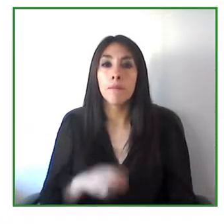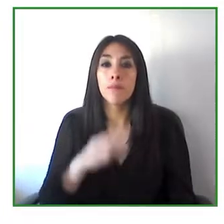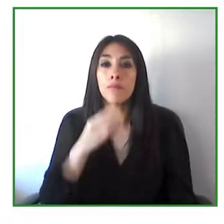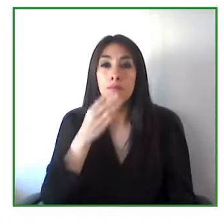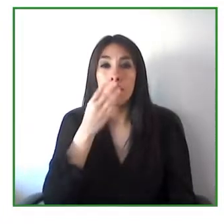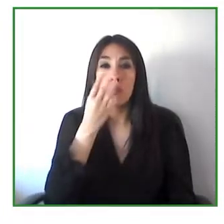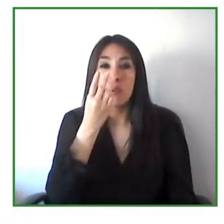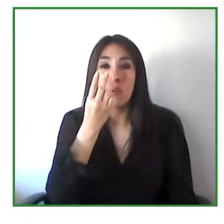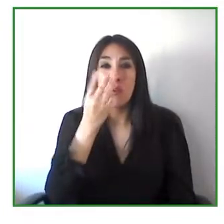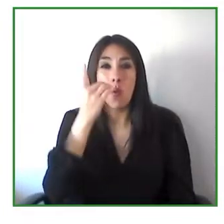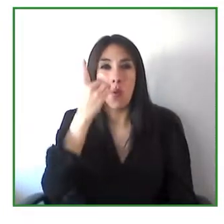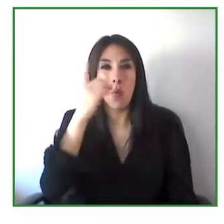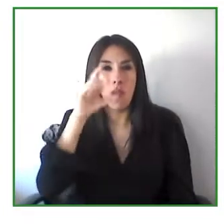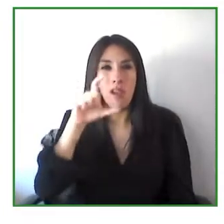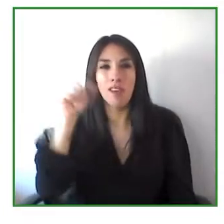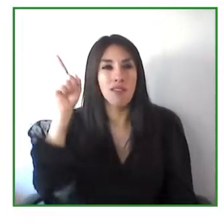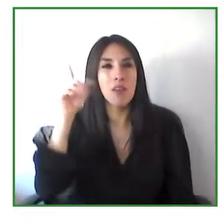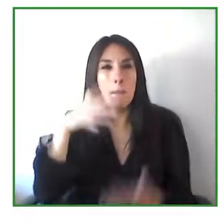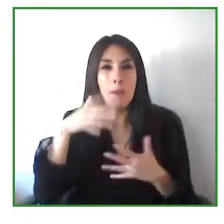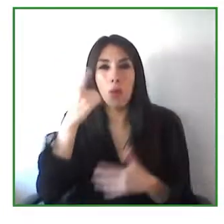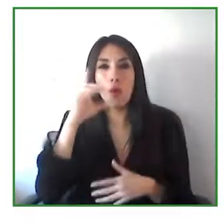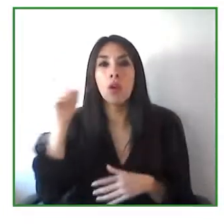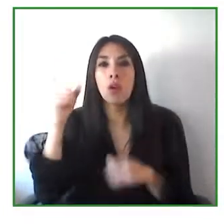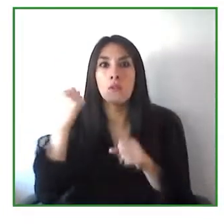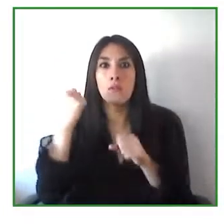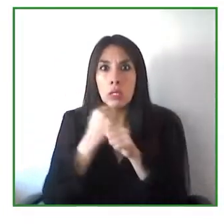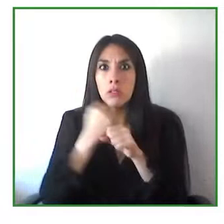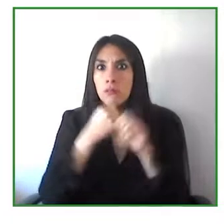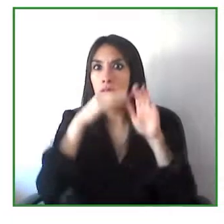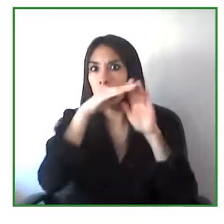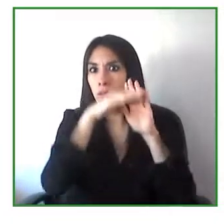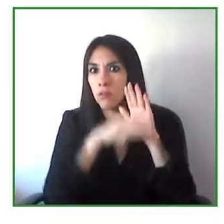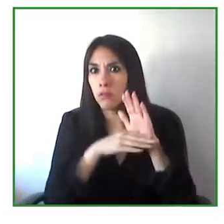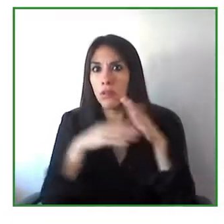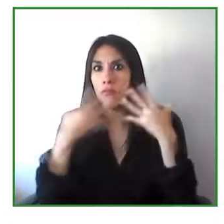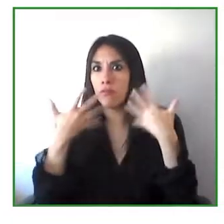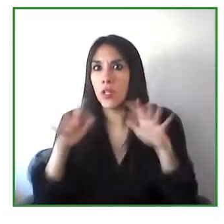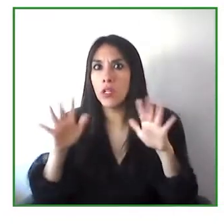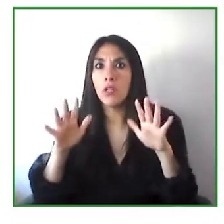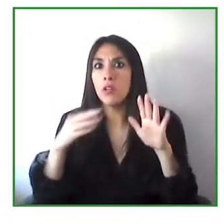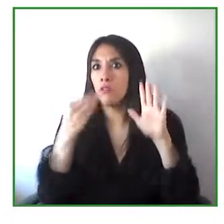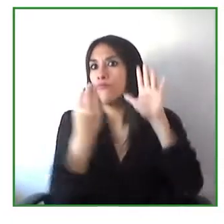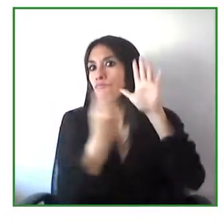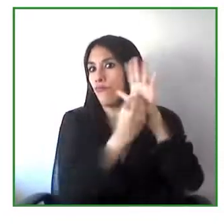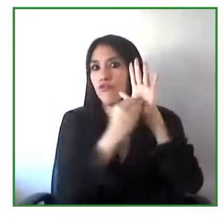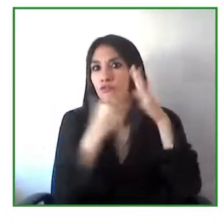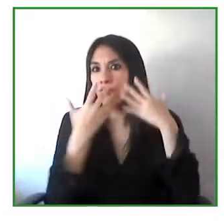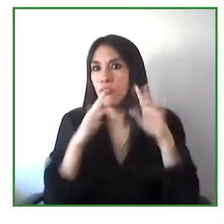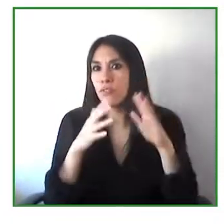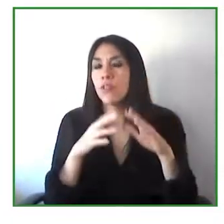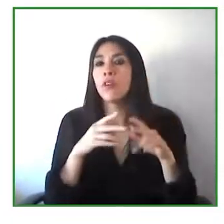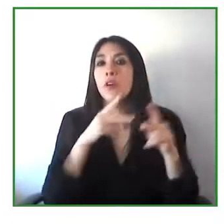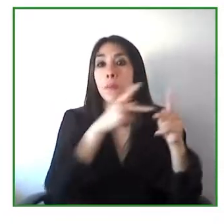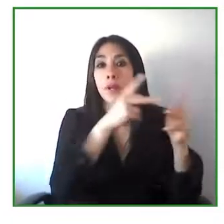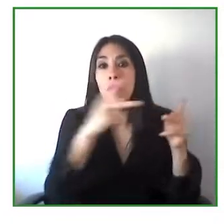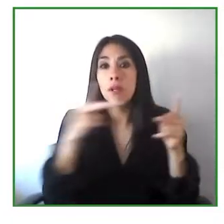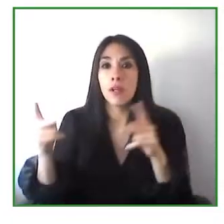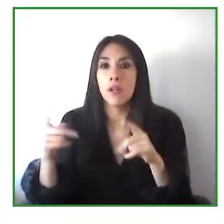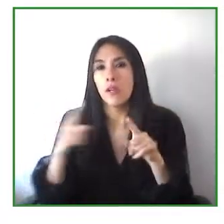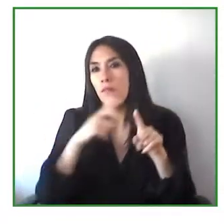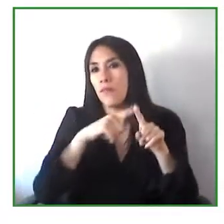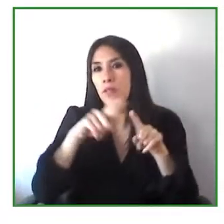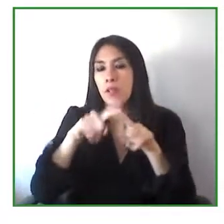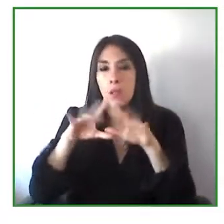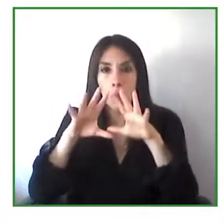of what it takes to actually make sure we have enough knowledge of those